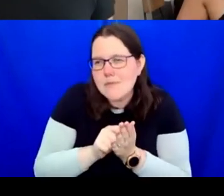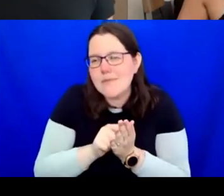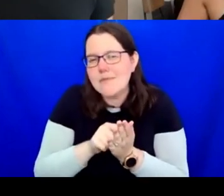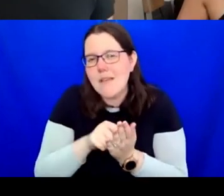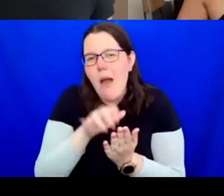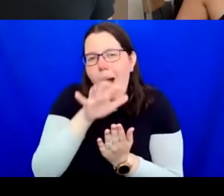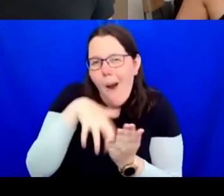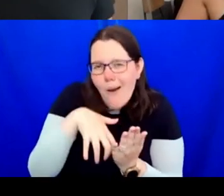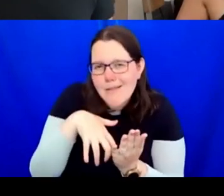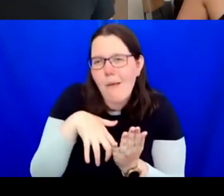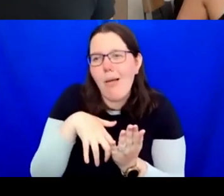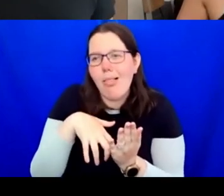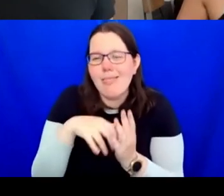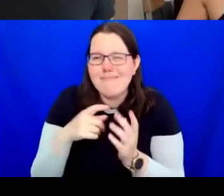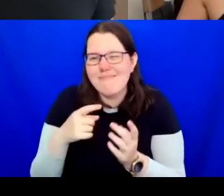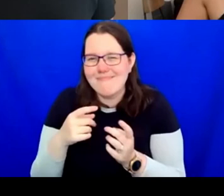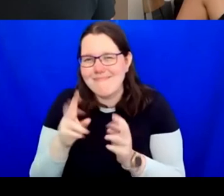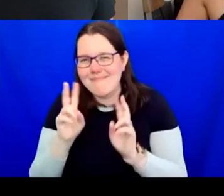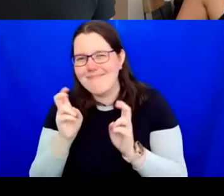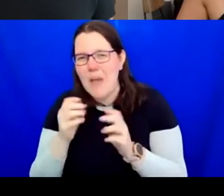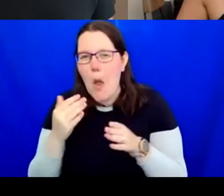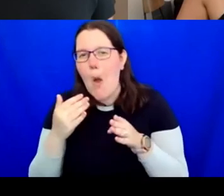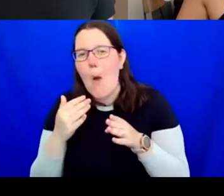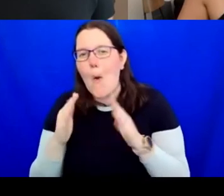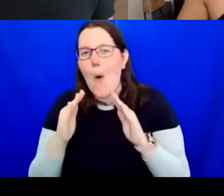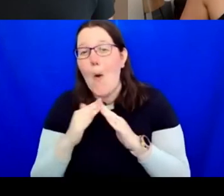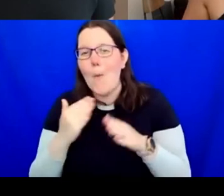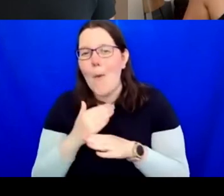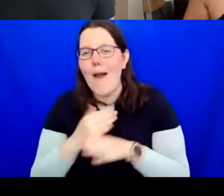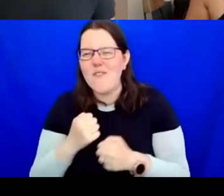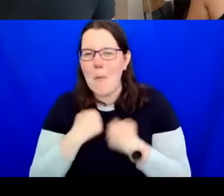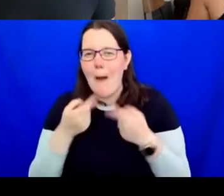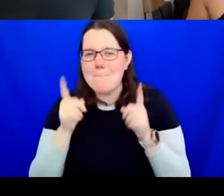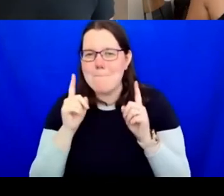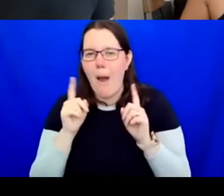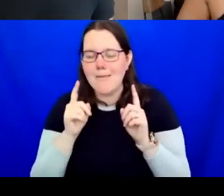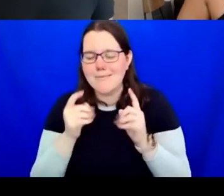homework I used to call it, for my bosses. I used to leave it on their desks. On a